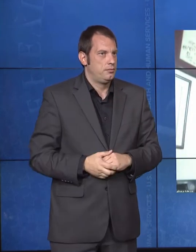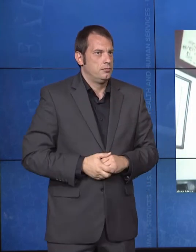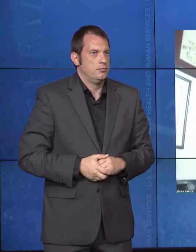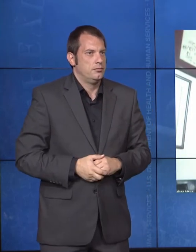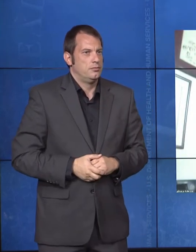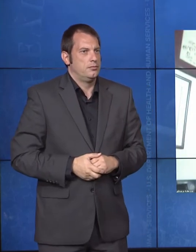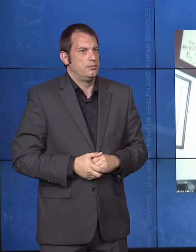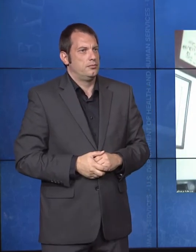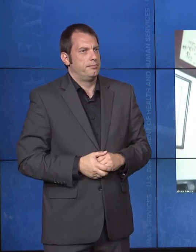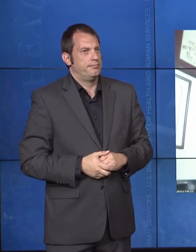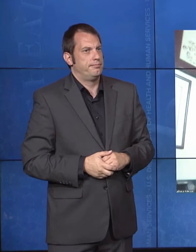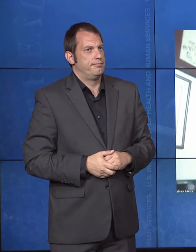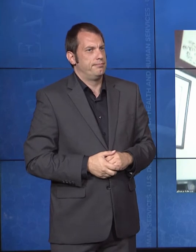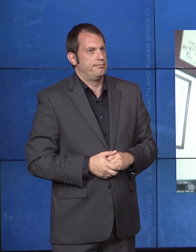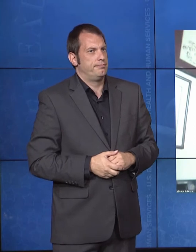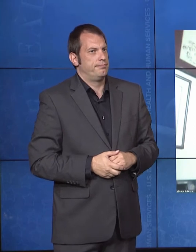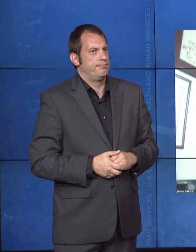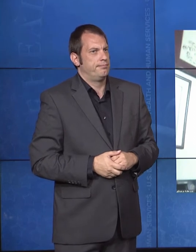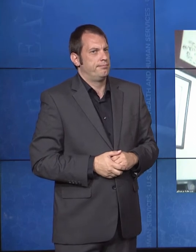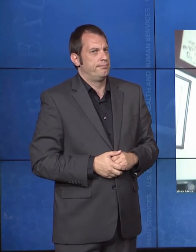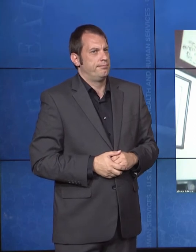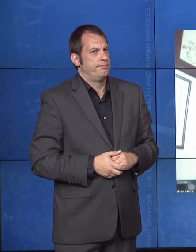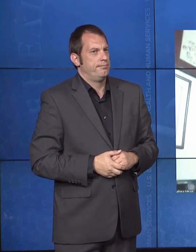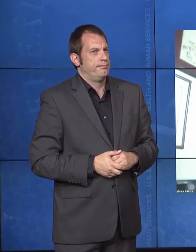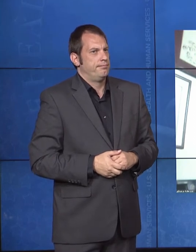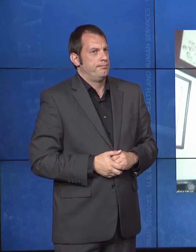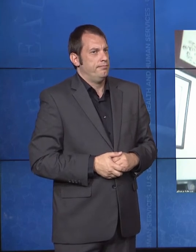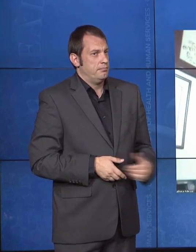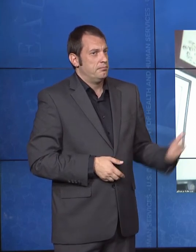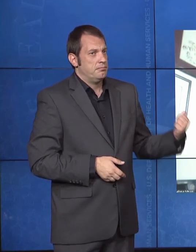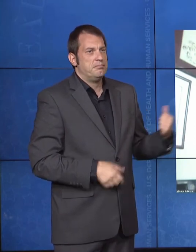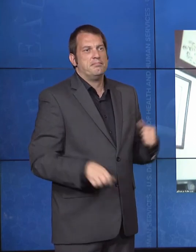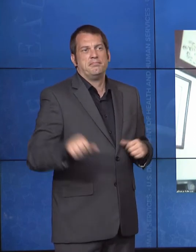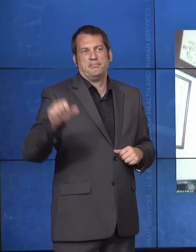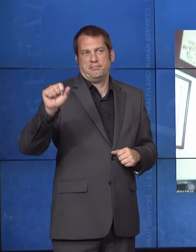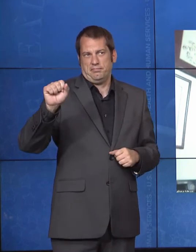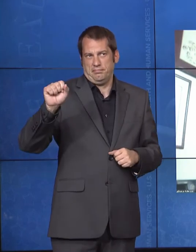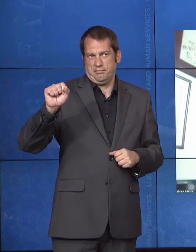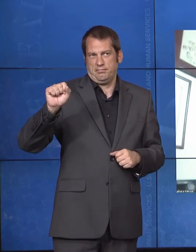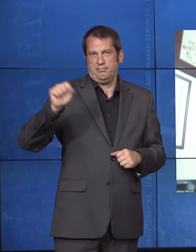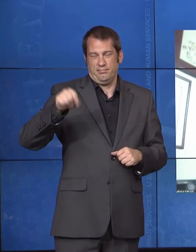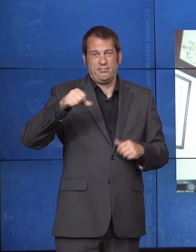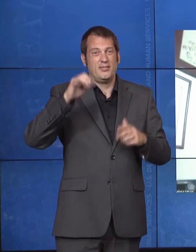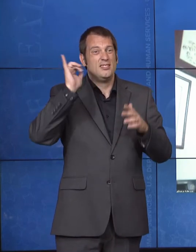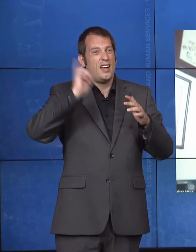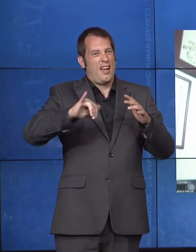rests with the individuals that you mentioned. But also, you know, expands really and also